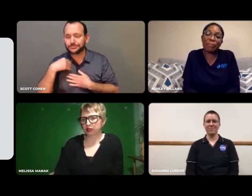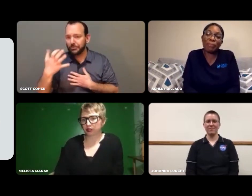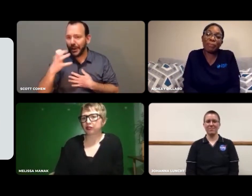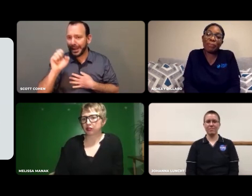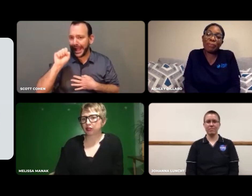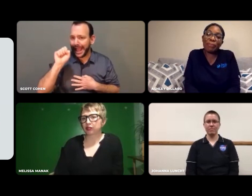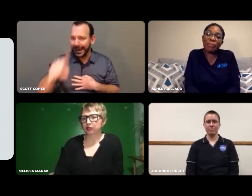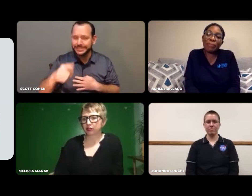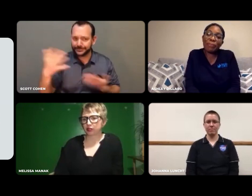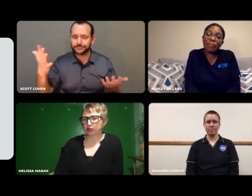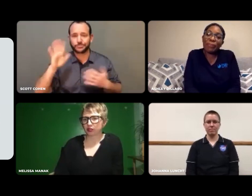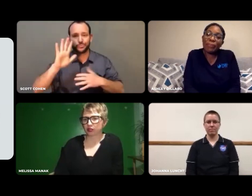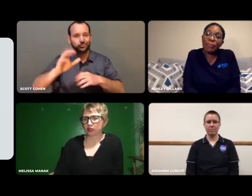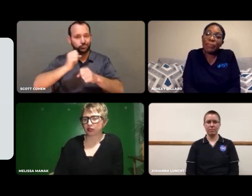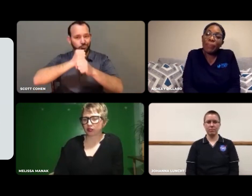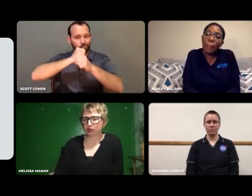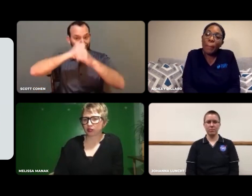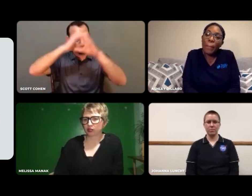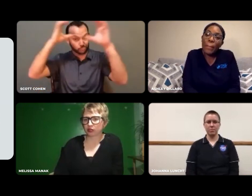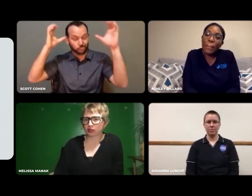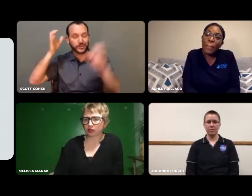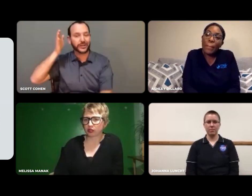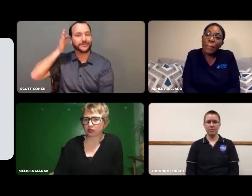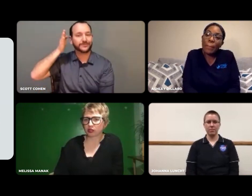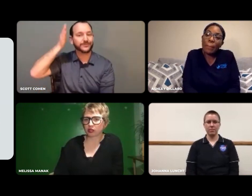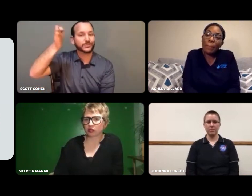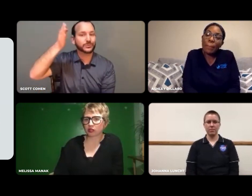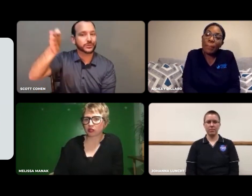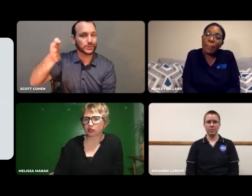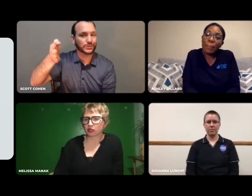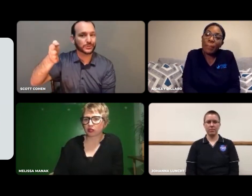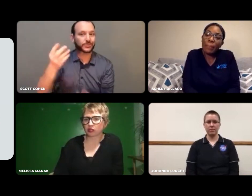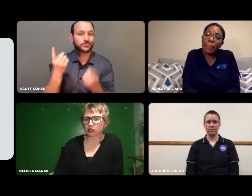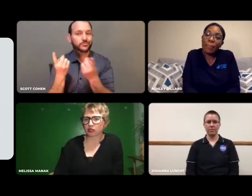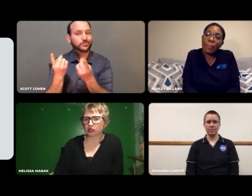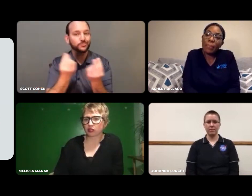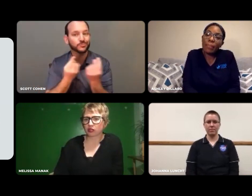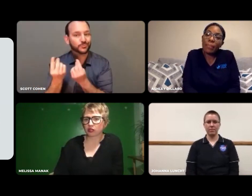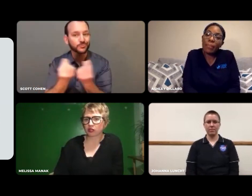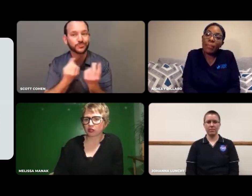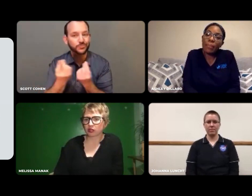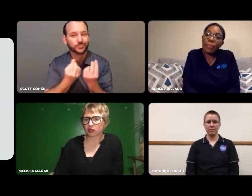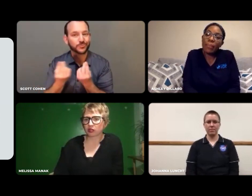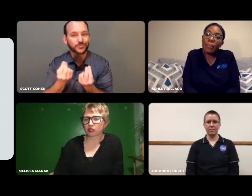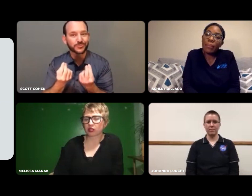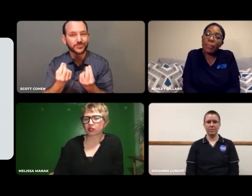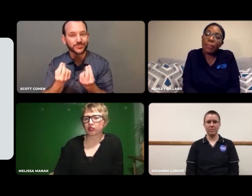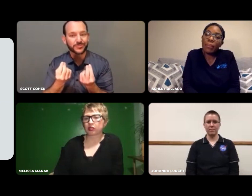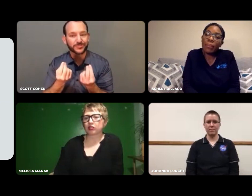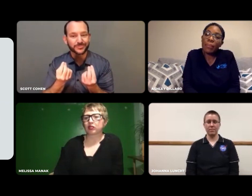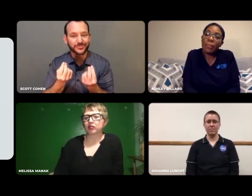Next question: What's your vision for the future?